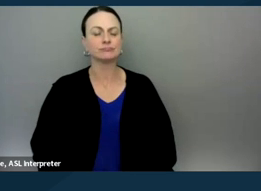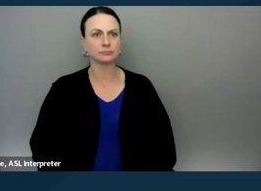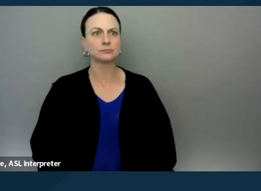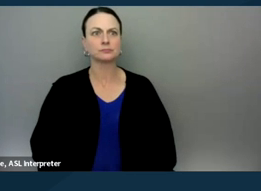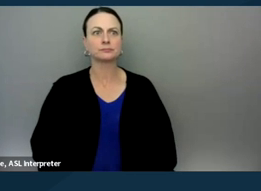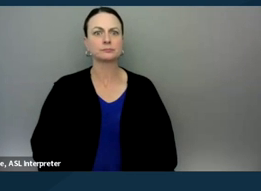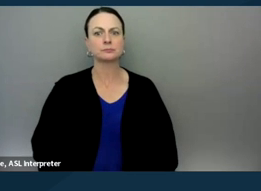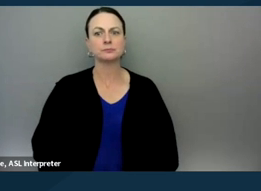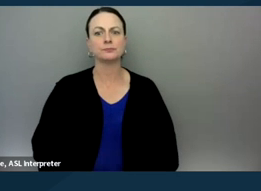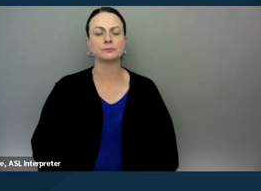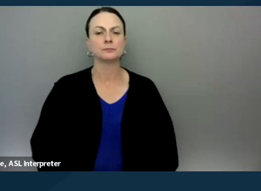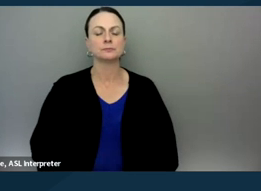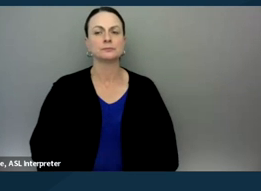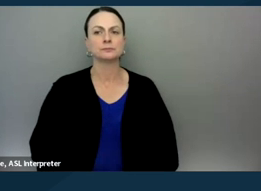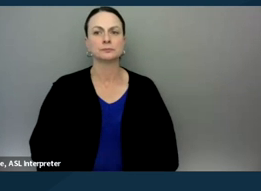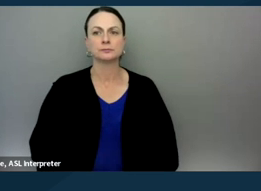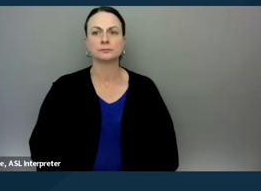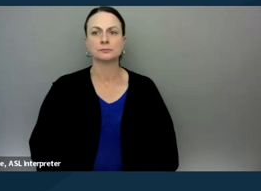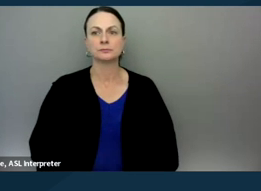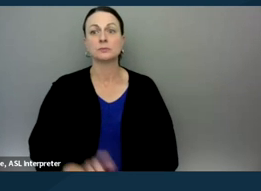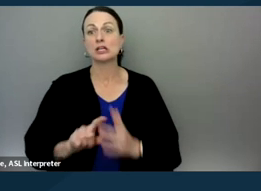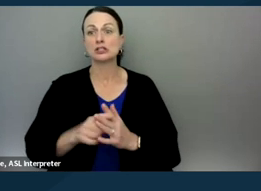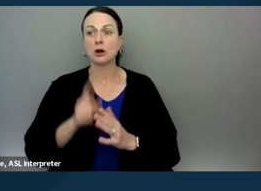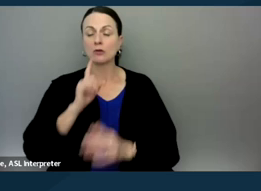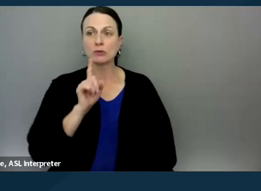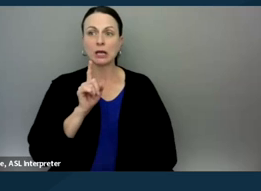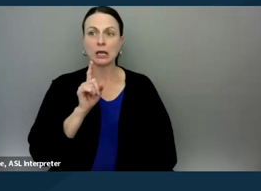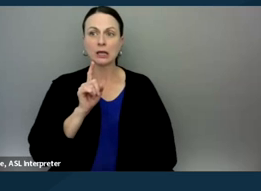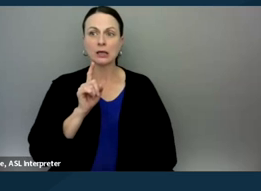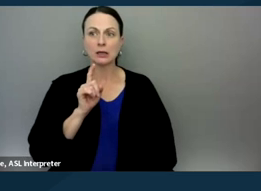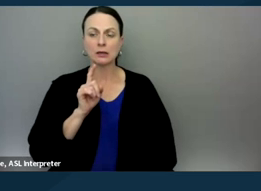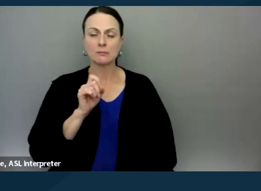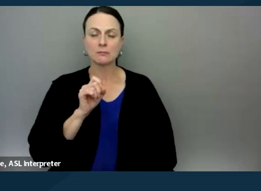And, you know, then we started really looking out for these clients